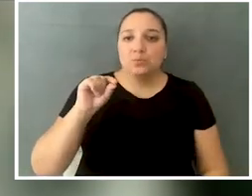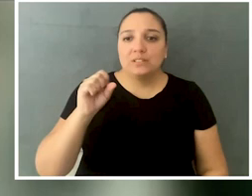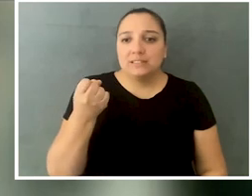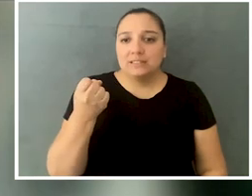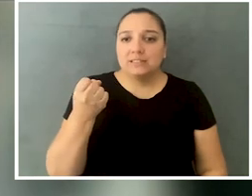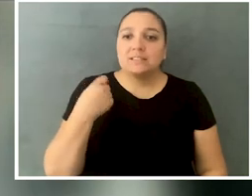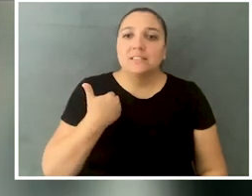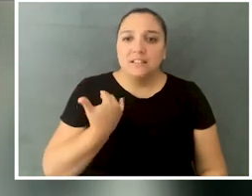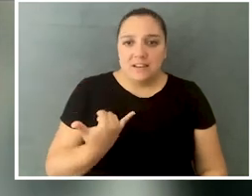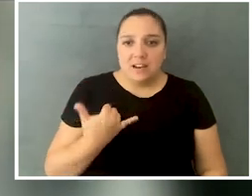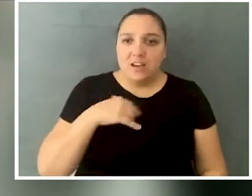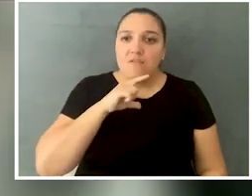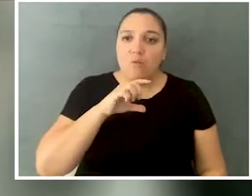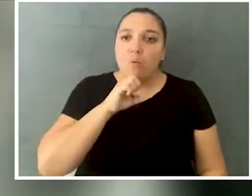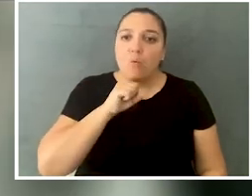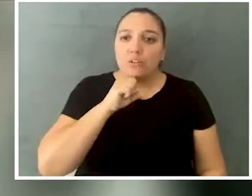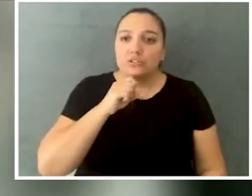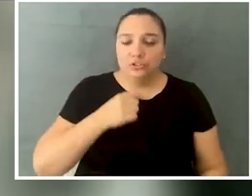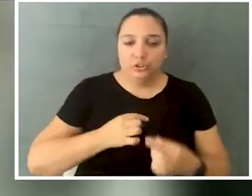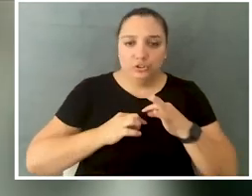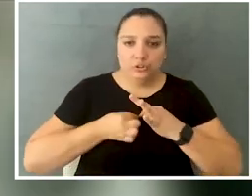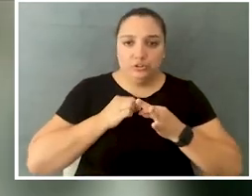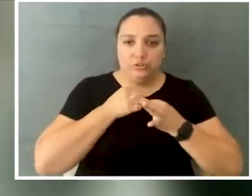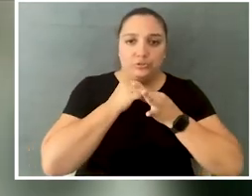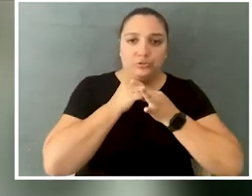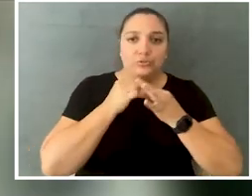I'm currently wearing an orange button-up polo shirt,